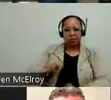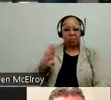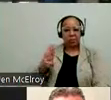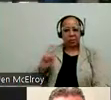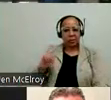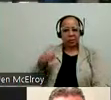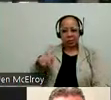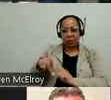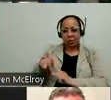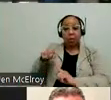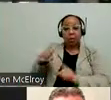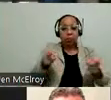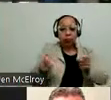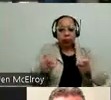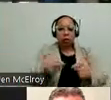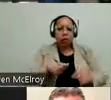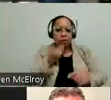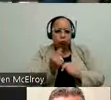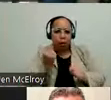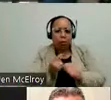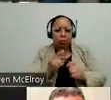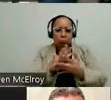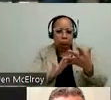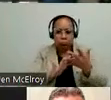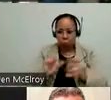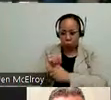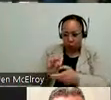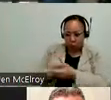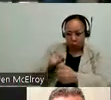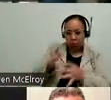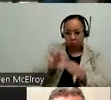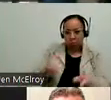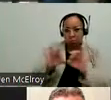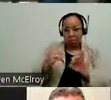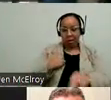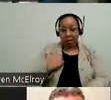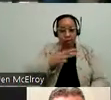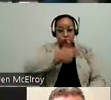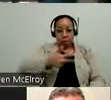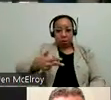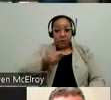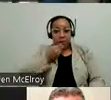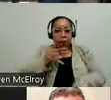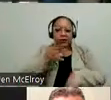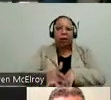those invitations to have the food trucks available.